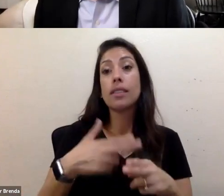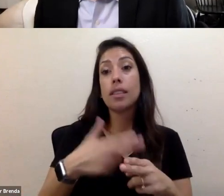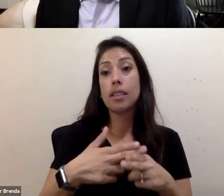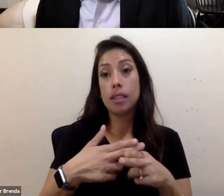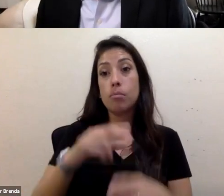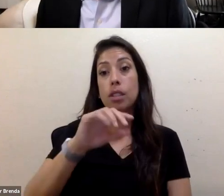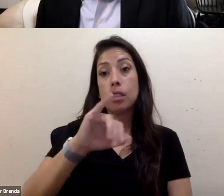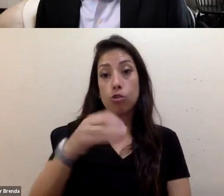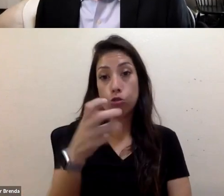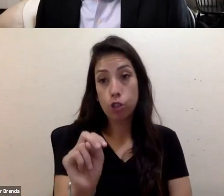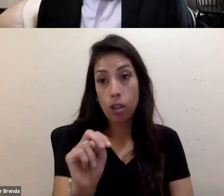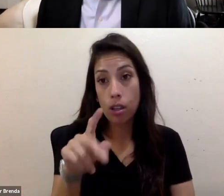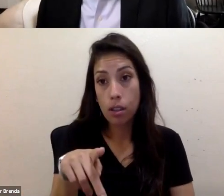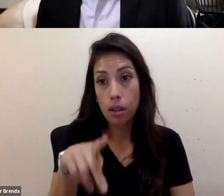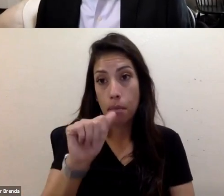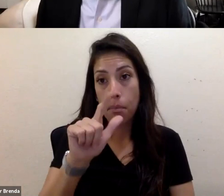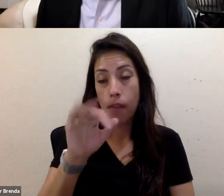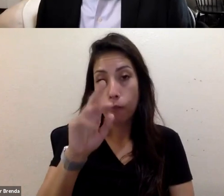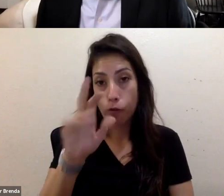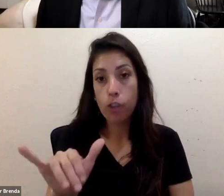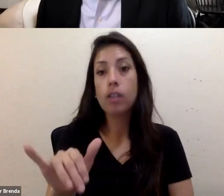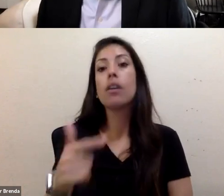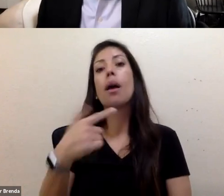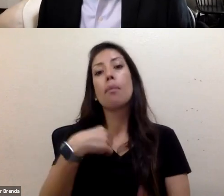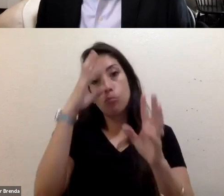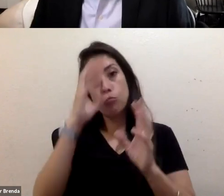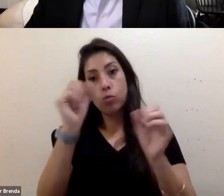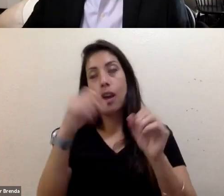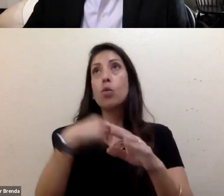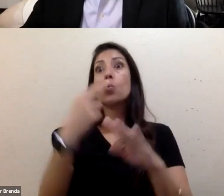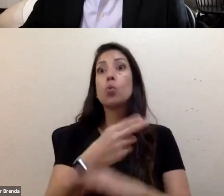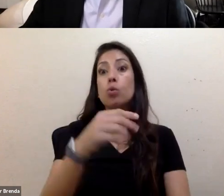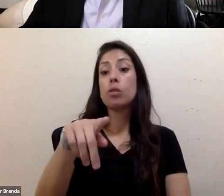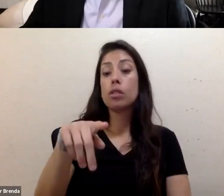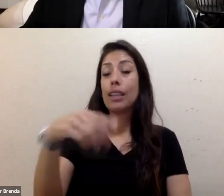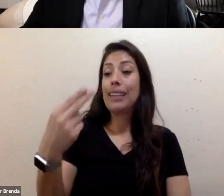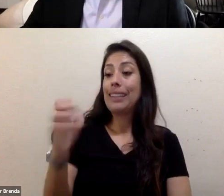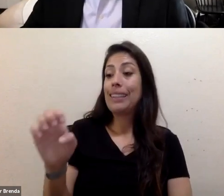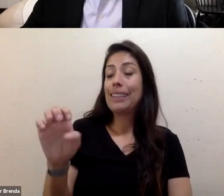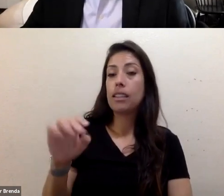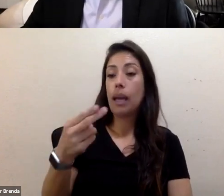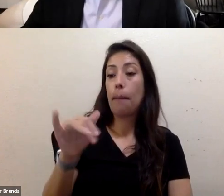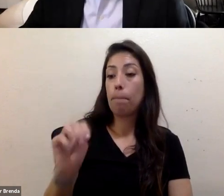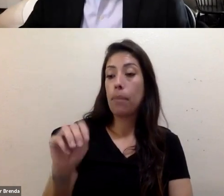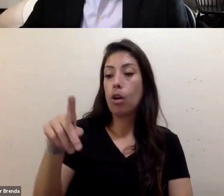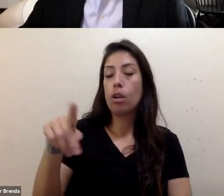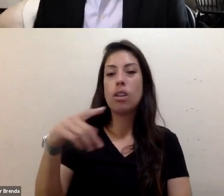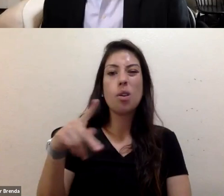and Catherine T MacArthur Foundation. I use the he/him pronouns. Like Emily, I am in Chicago